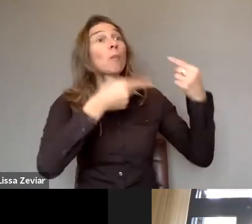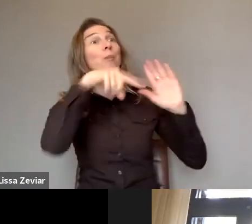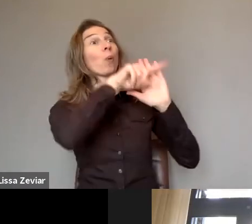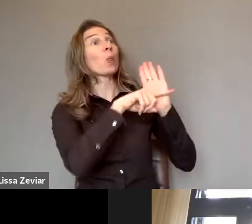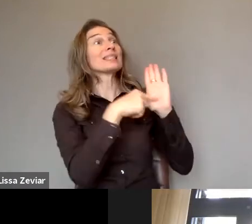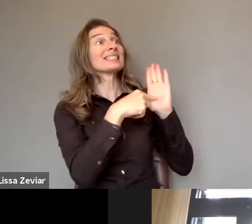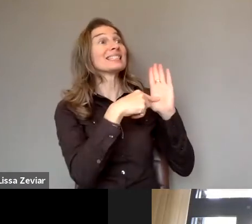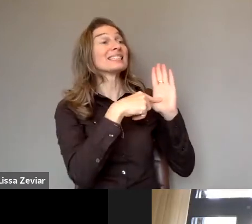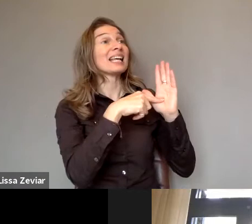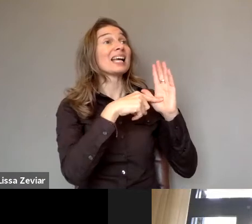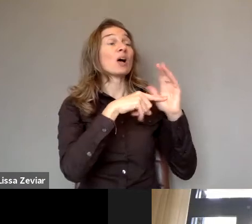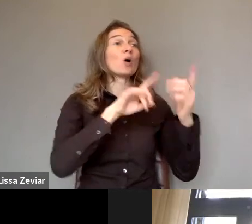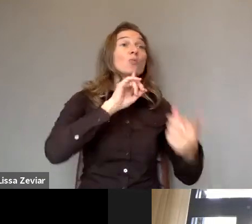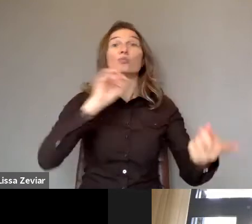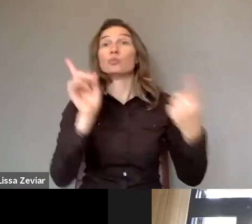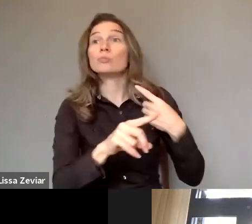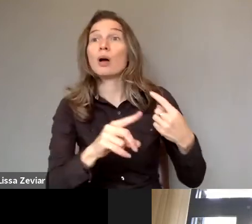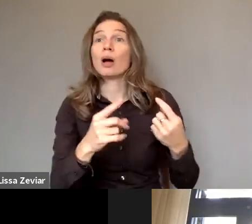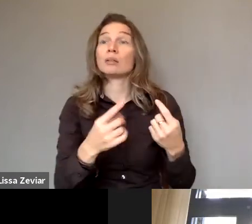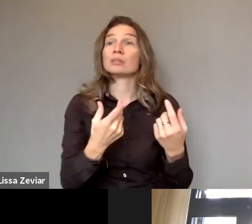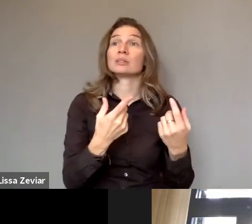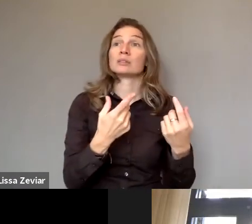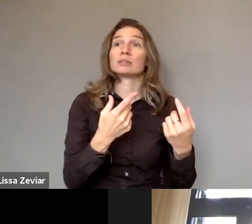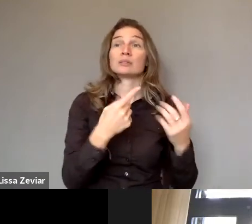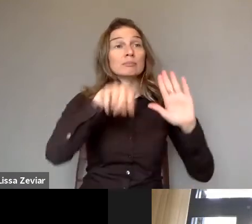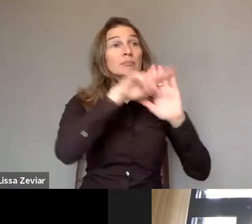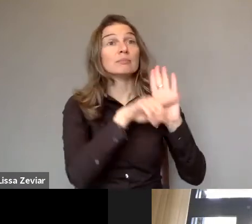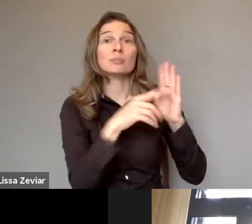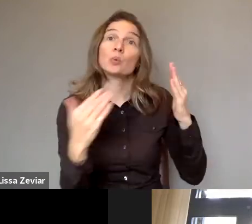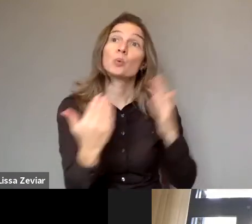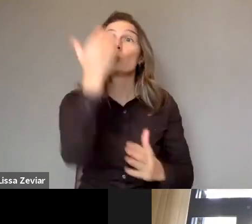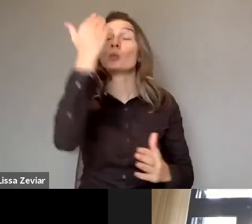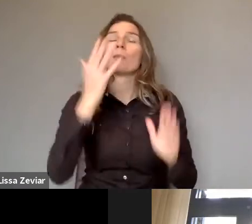That means to look at what it means when we talk about access to care.